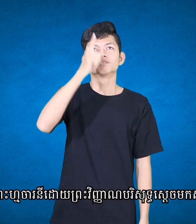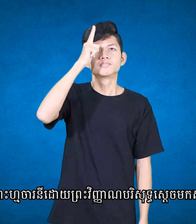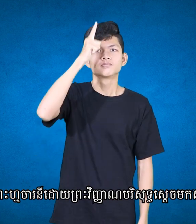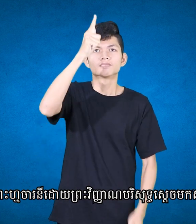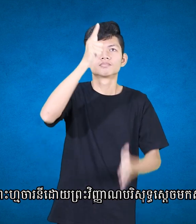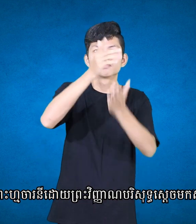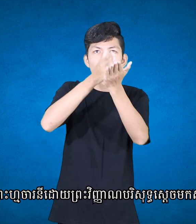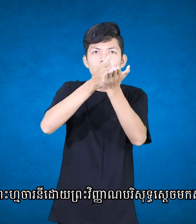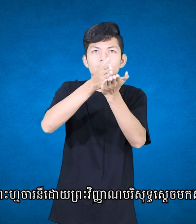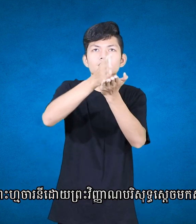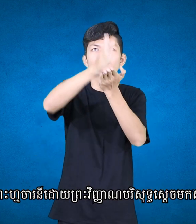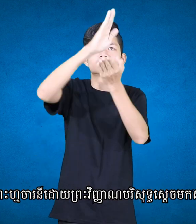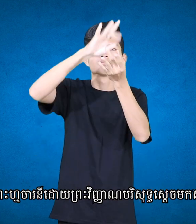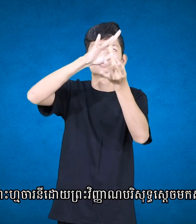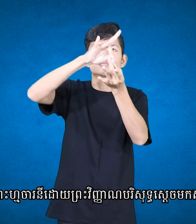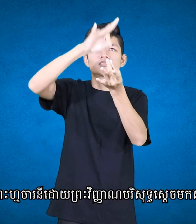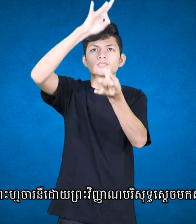who was conceived by the Holy Spirit